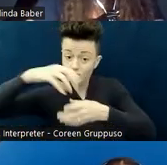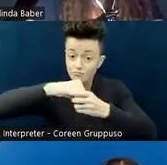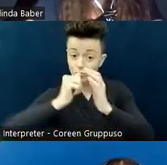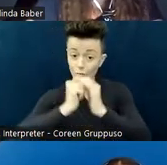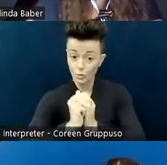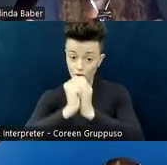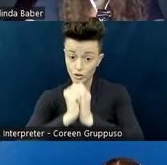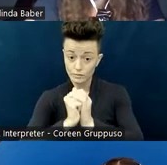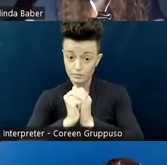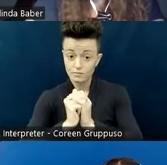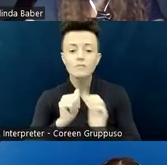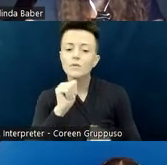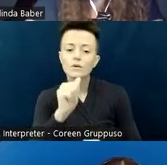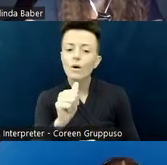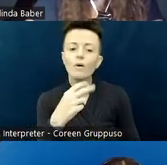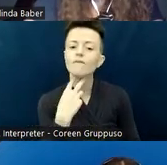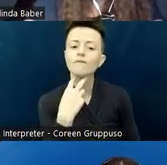but can engage in worship in other ways